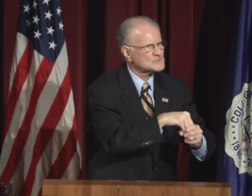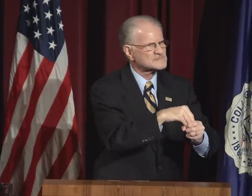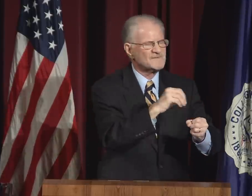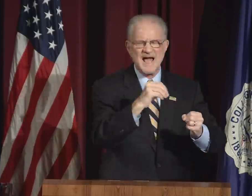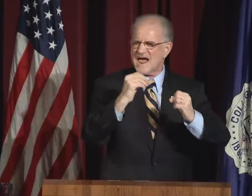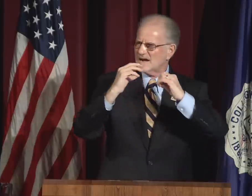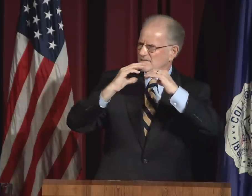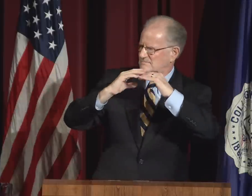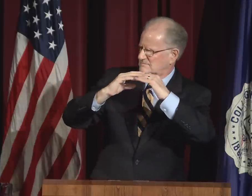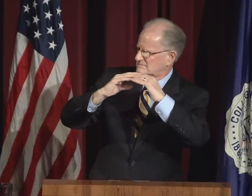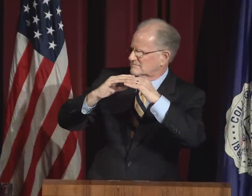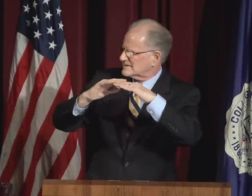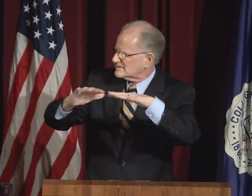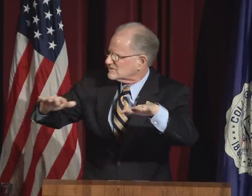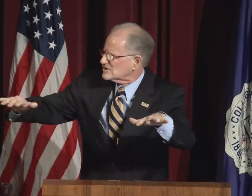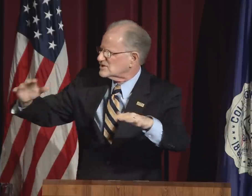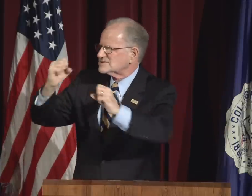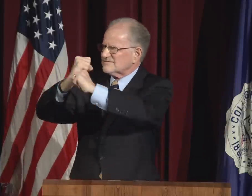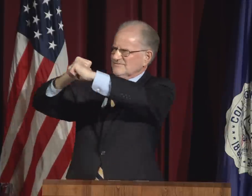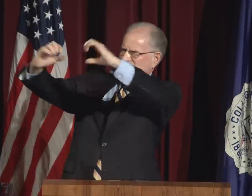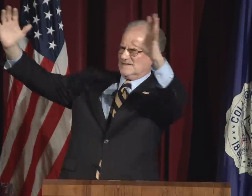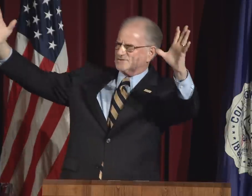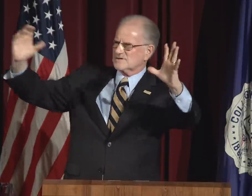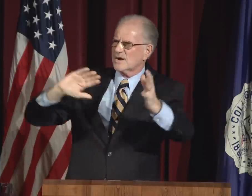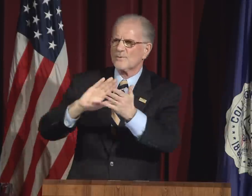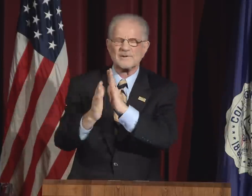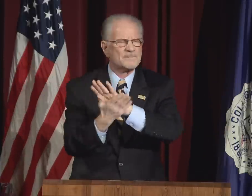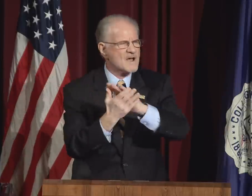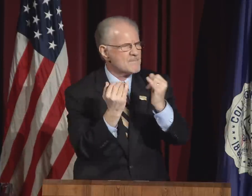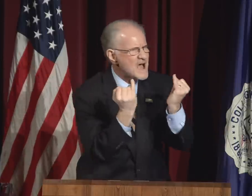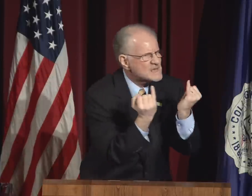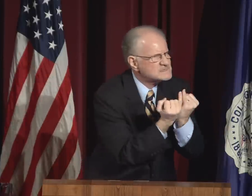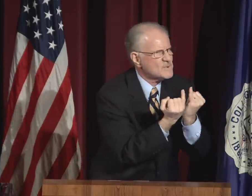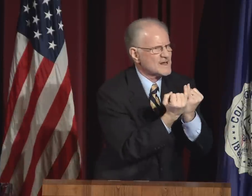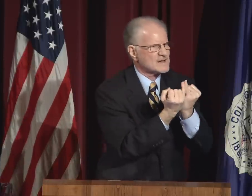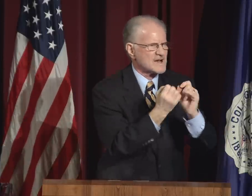Because instead of fulfilling our most inclusive